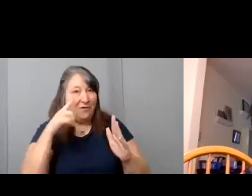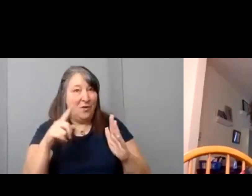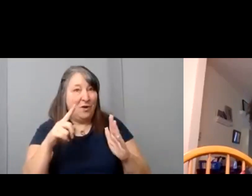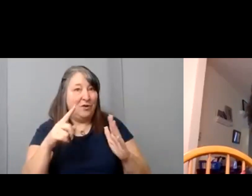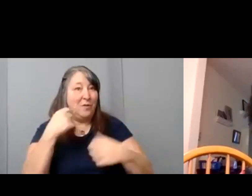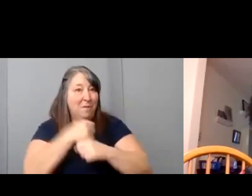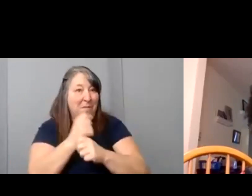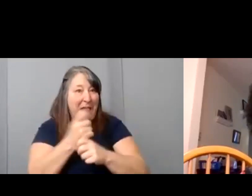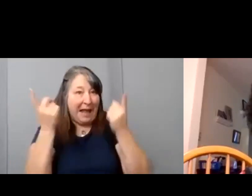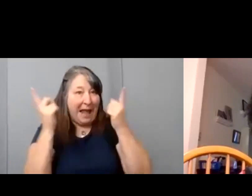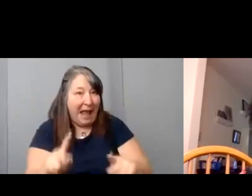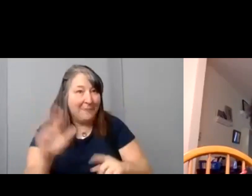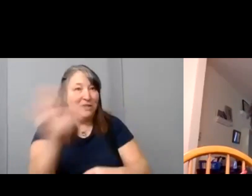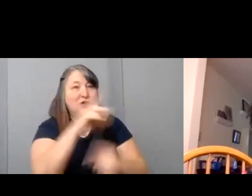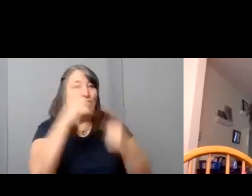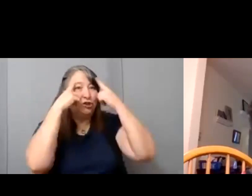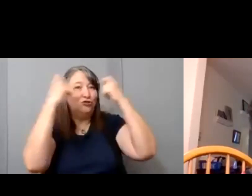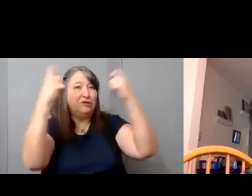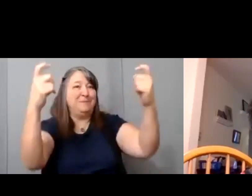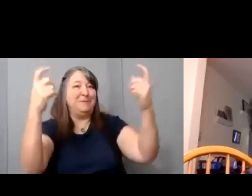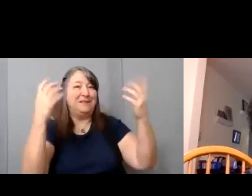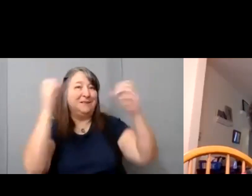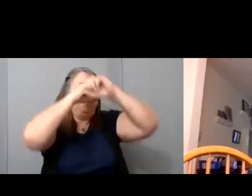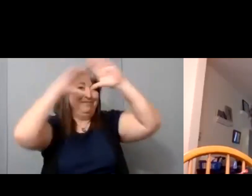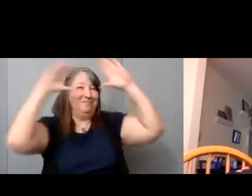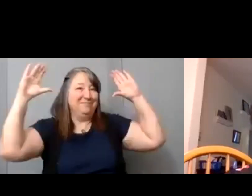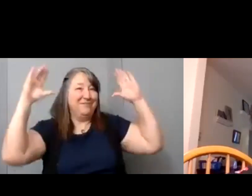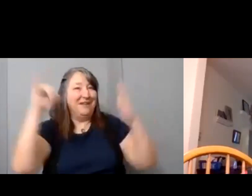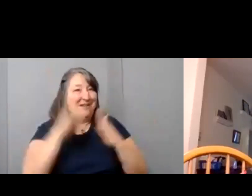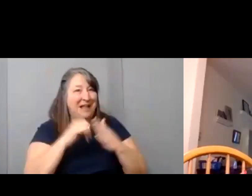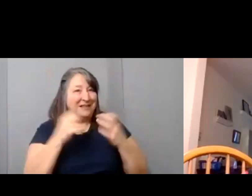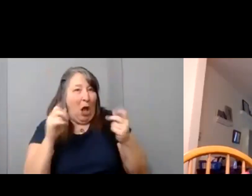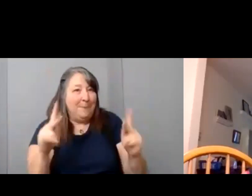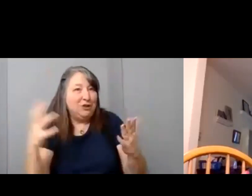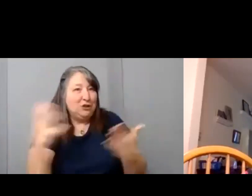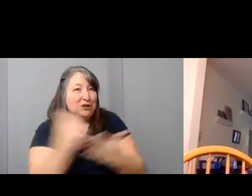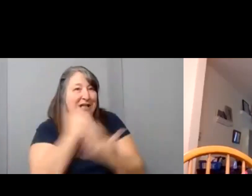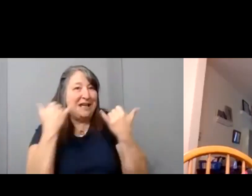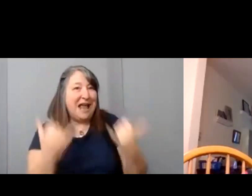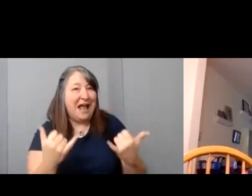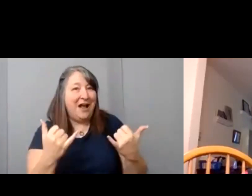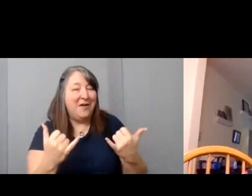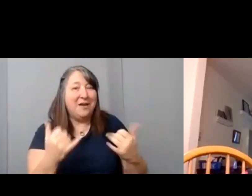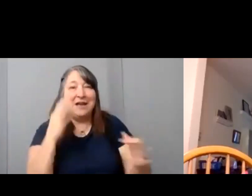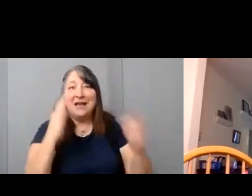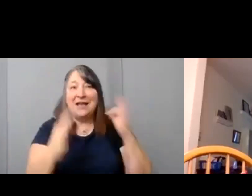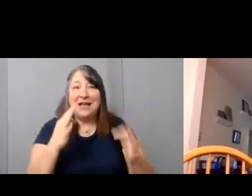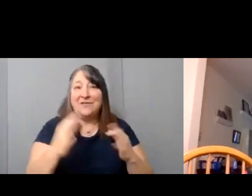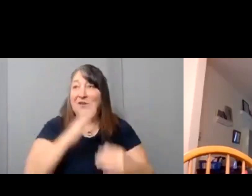It really is the opportunity if you've never acted before and you've always wanted to, here's an opportunity.